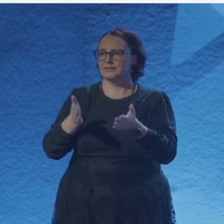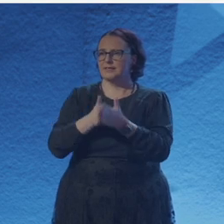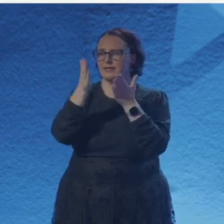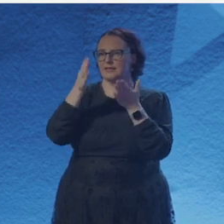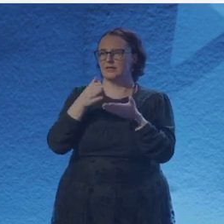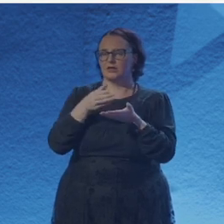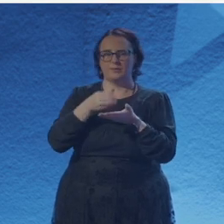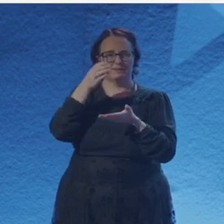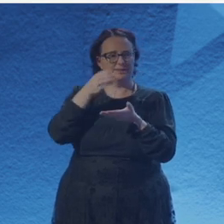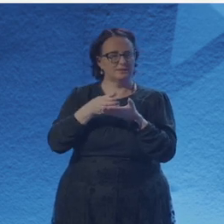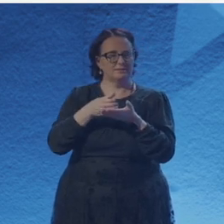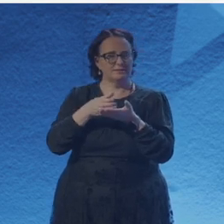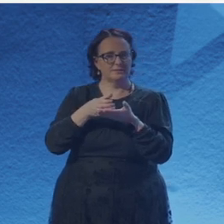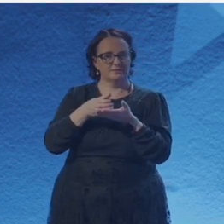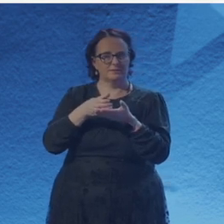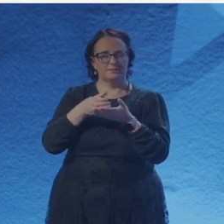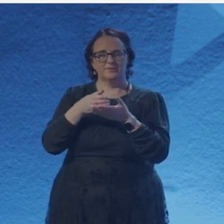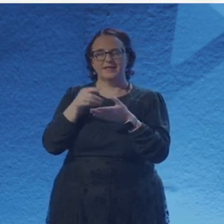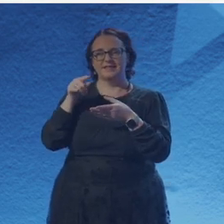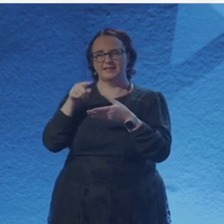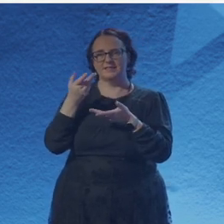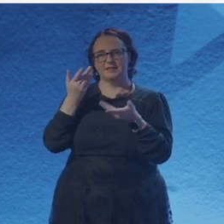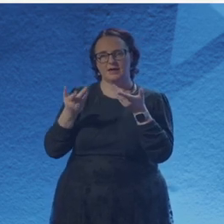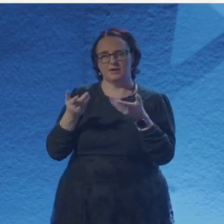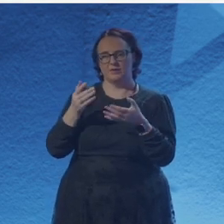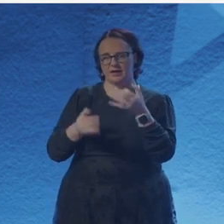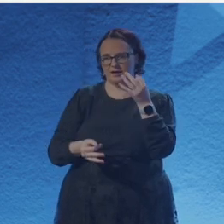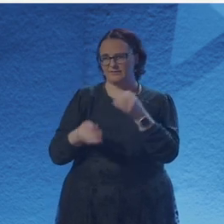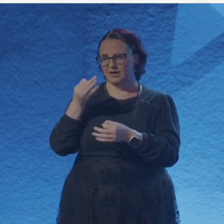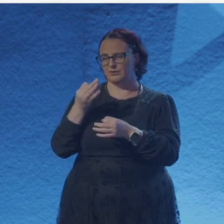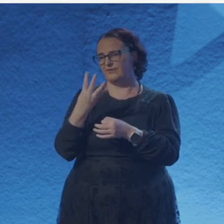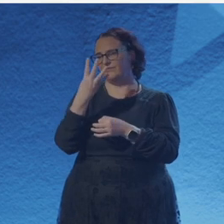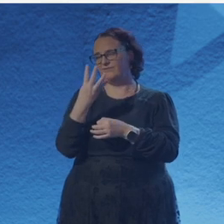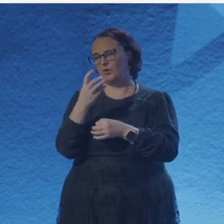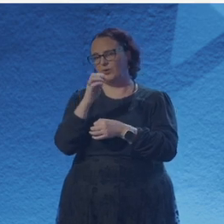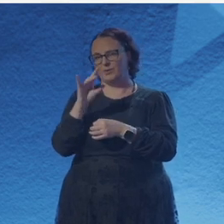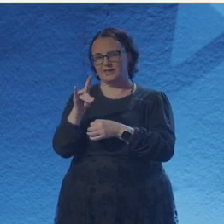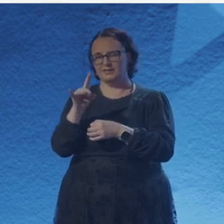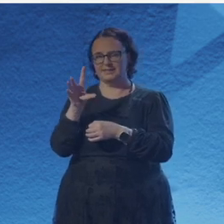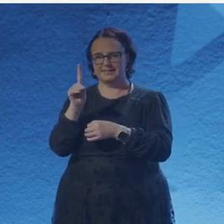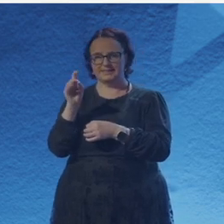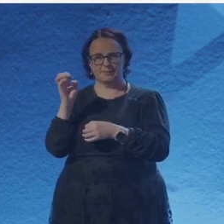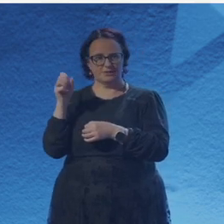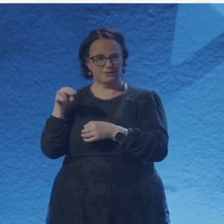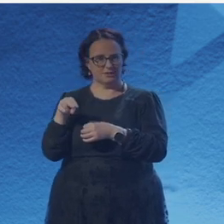I stroked frost ferns on the windows, crystal castles made with silver arrow-slits